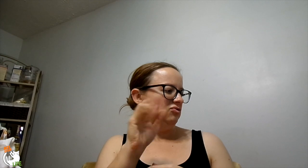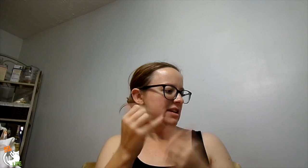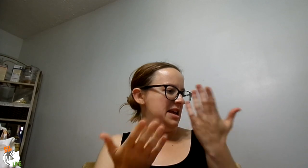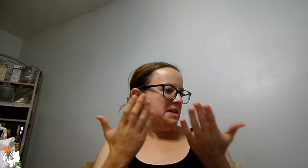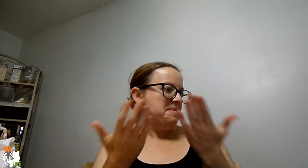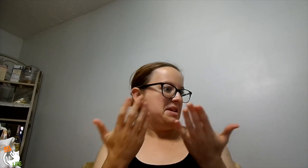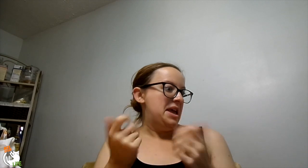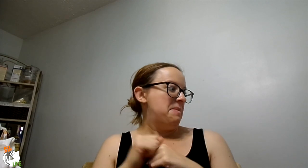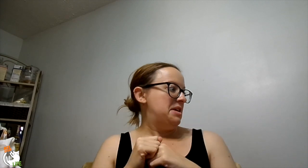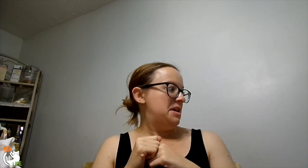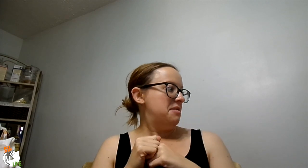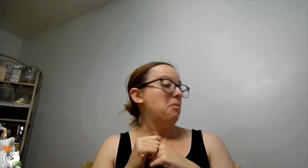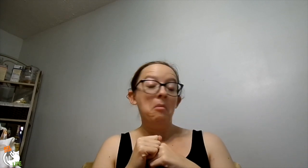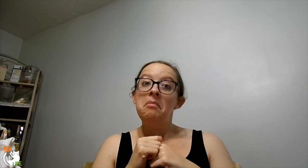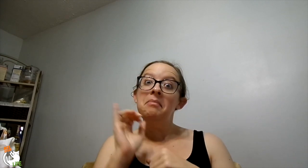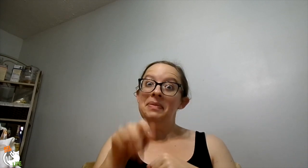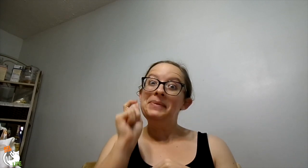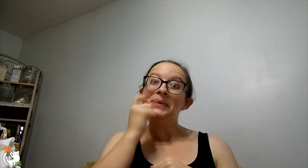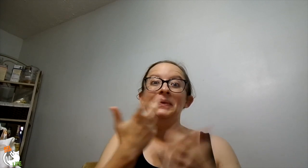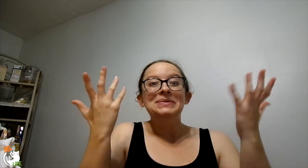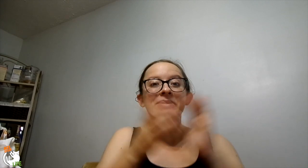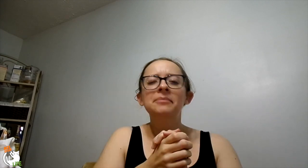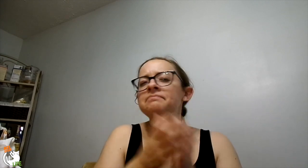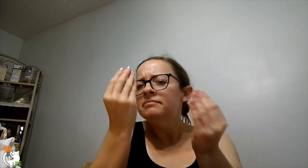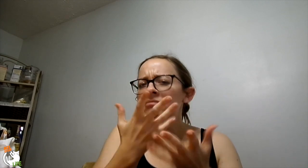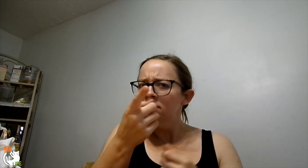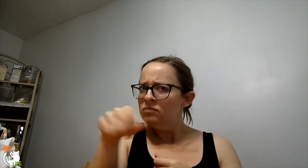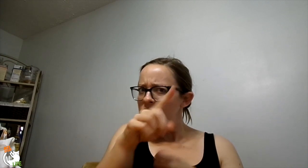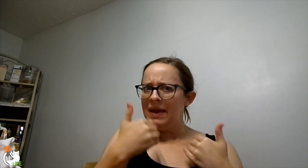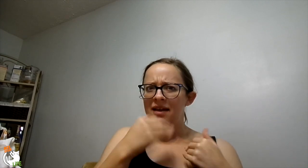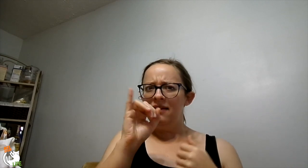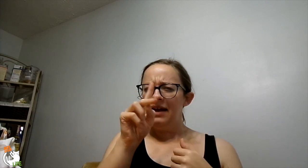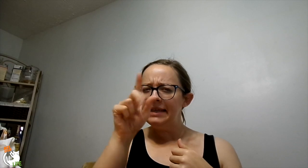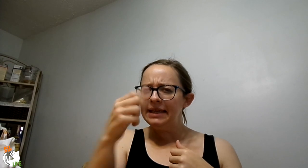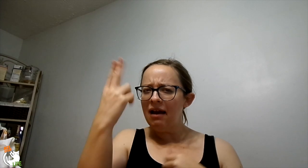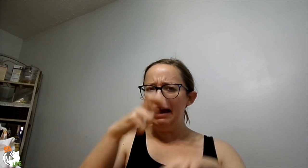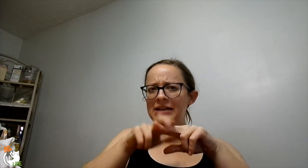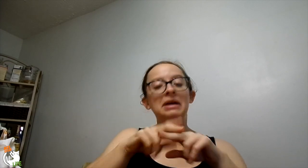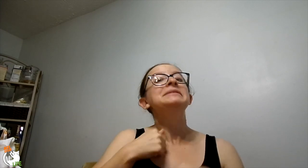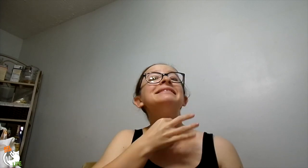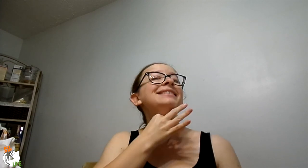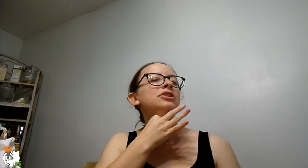without the tray maybe. That's cool! So let me know if you guys have an Ikea high chair.